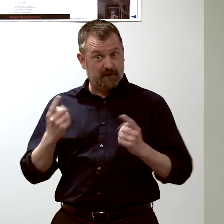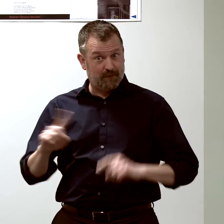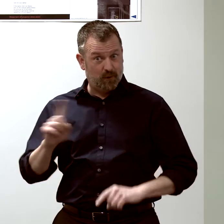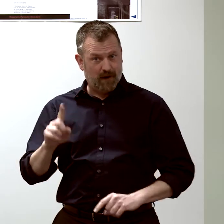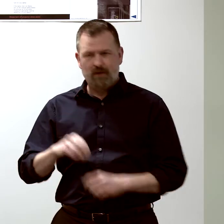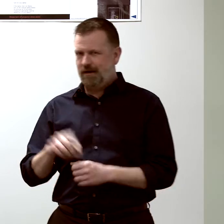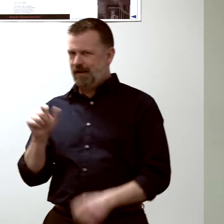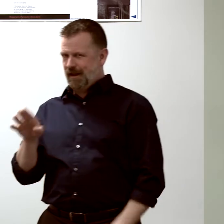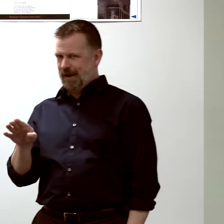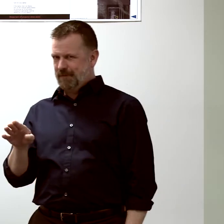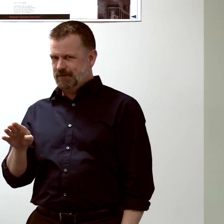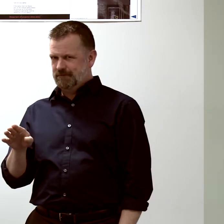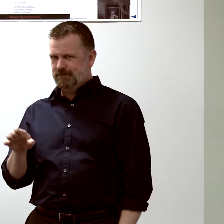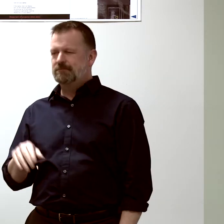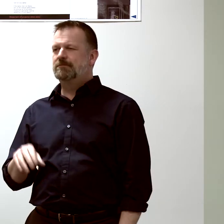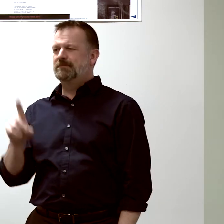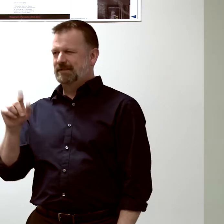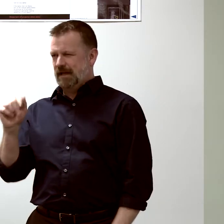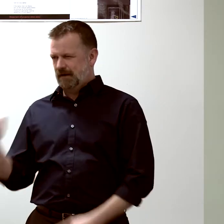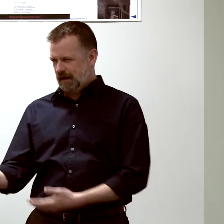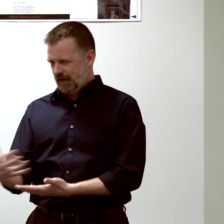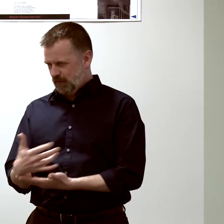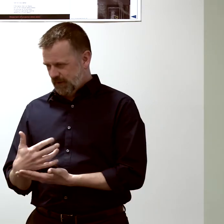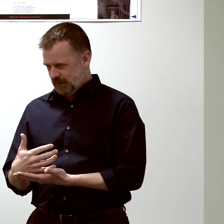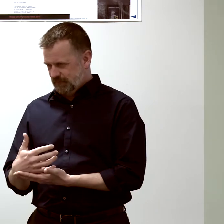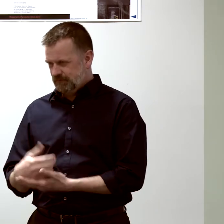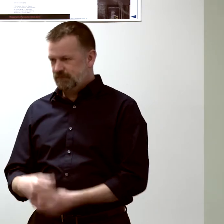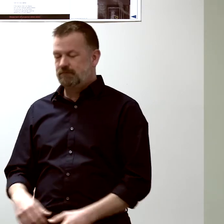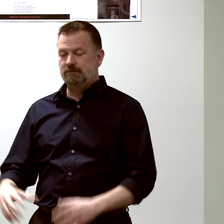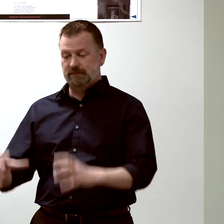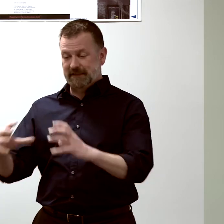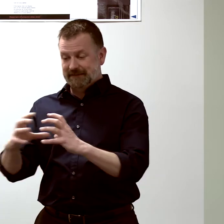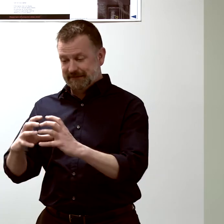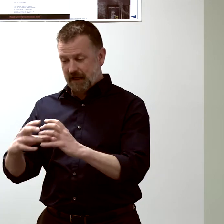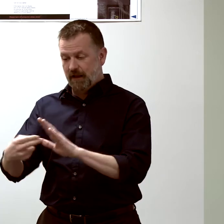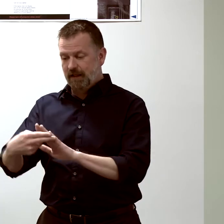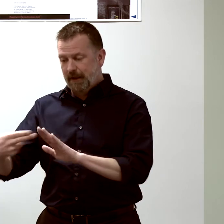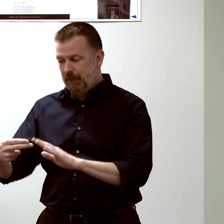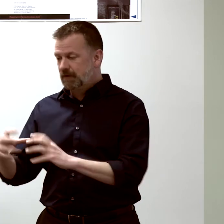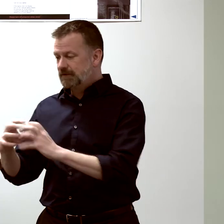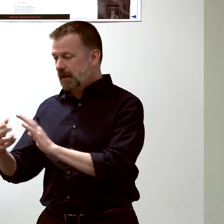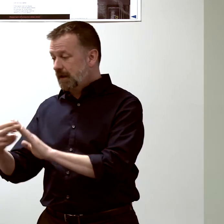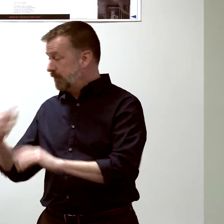to gather the data. We label the cells-- next slide, PJ--